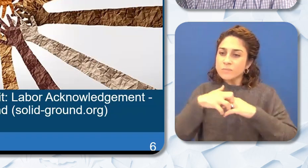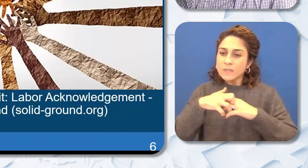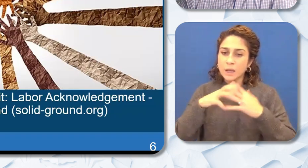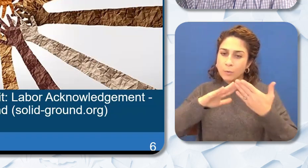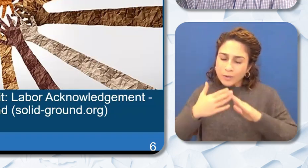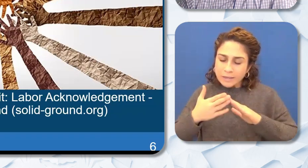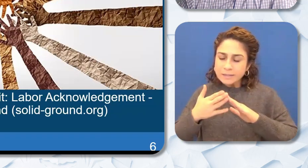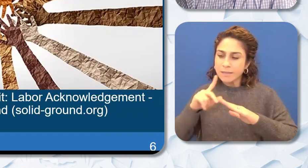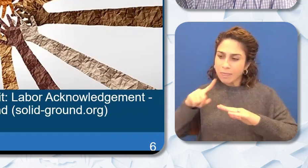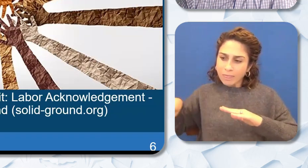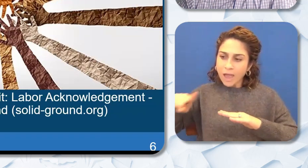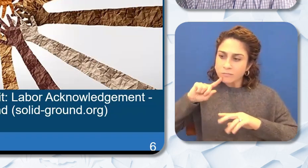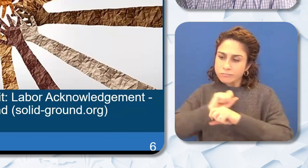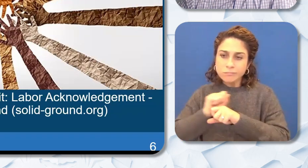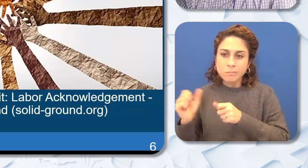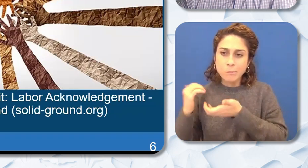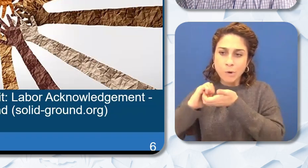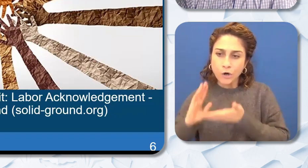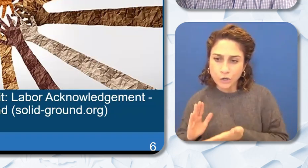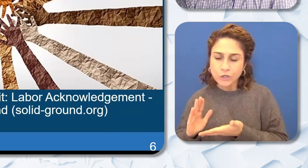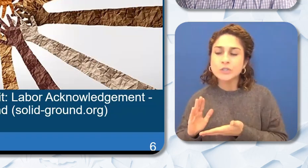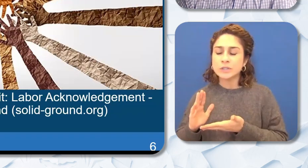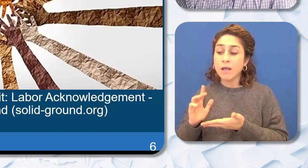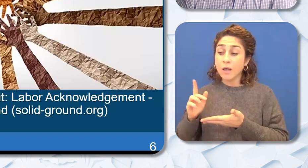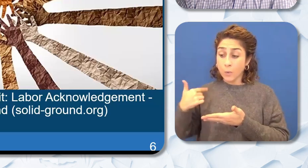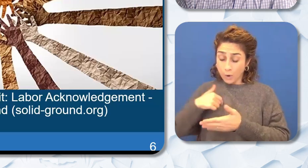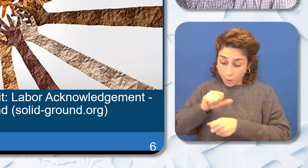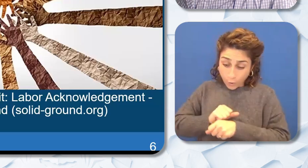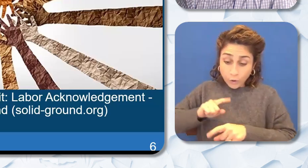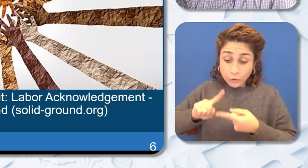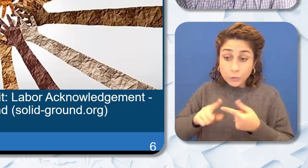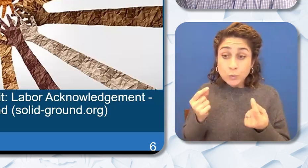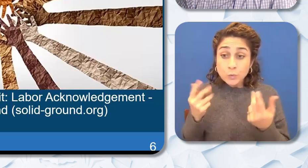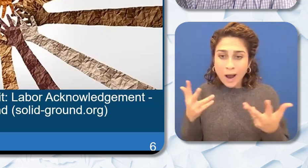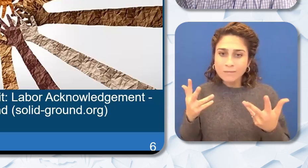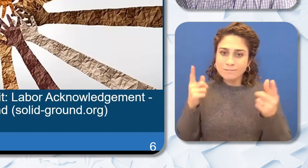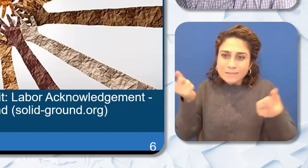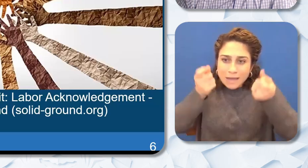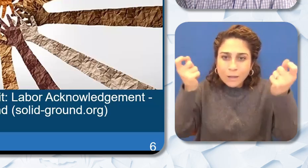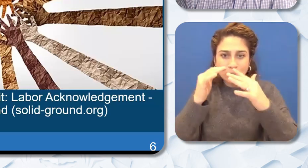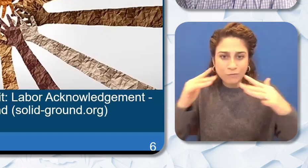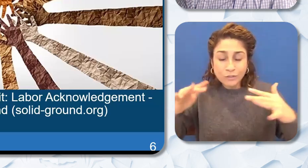our work to affirm and celebrate diversity by always supporting inclusive culturally